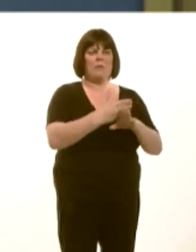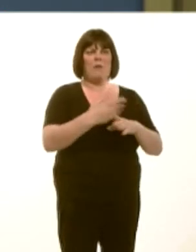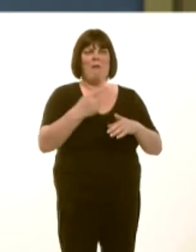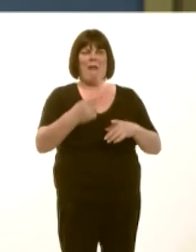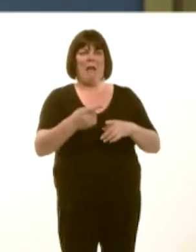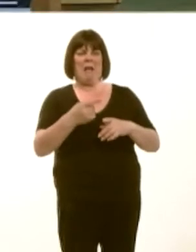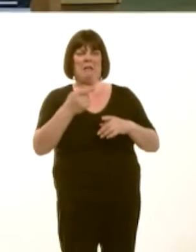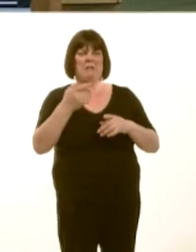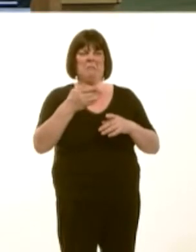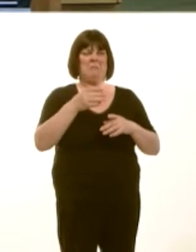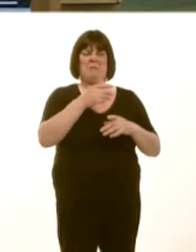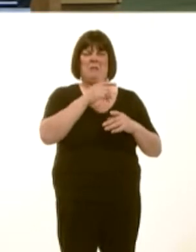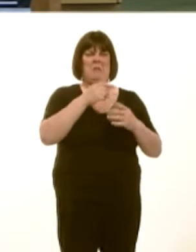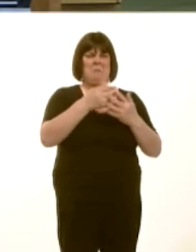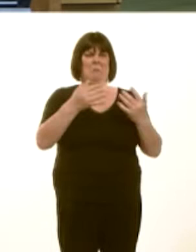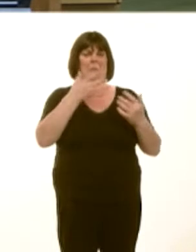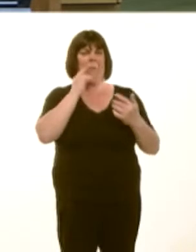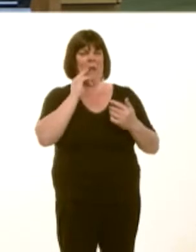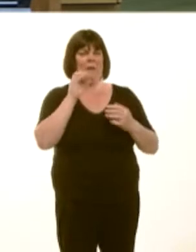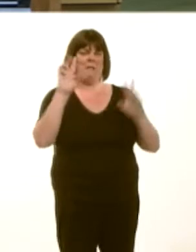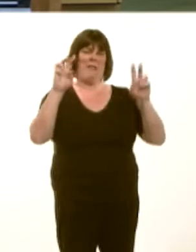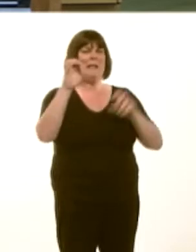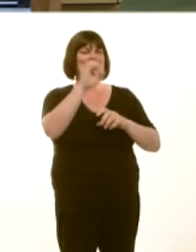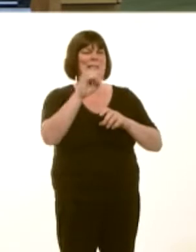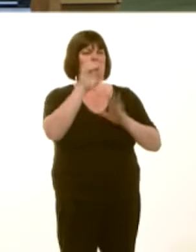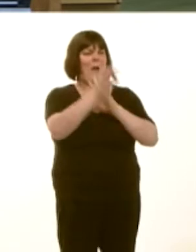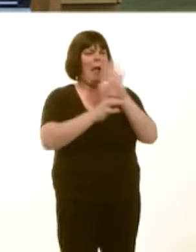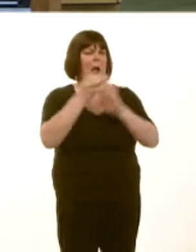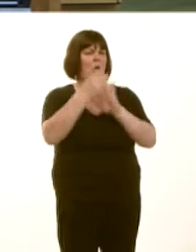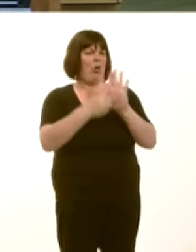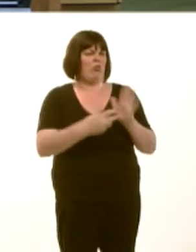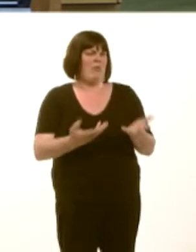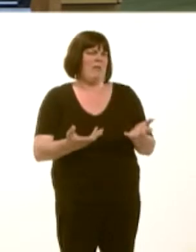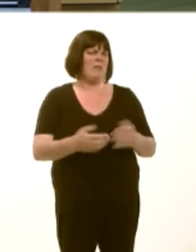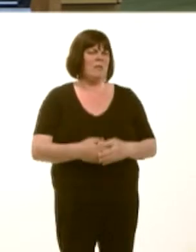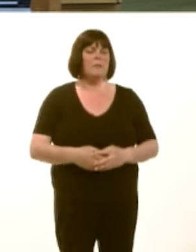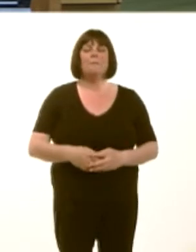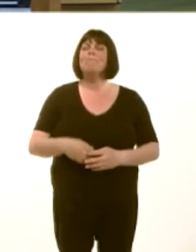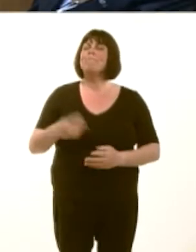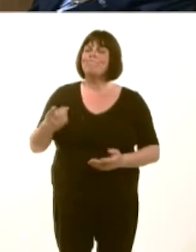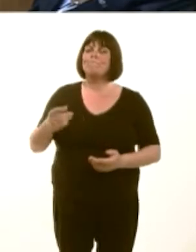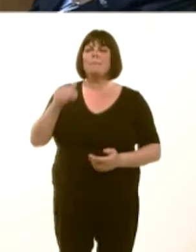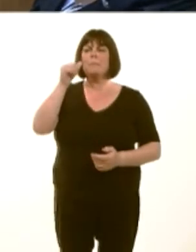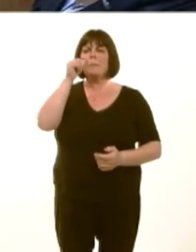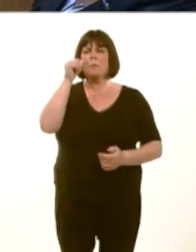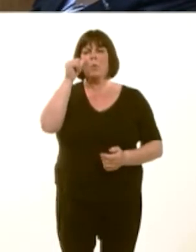sero. Carwyn Jones: Rym niín gwybod taw bregus iawn ywír sefyllfa ar hyn o bryd i lawer o bobl.